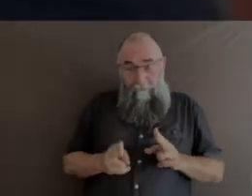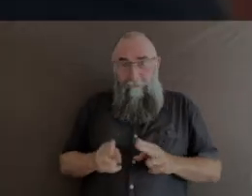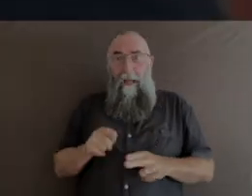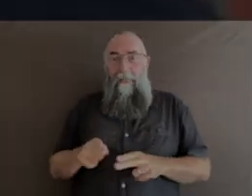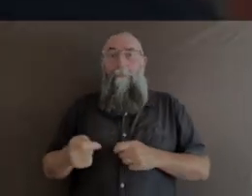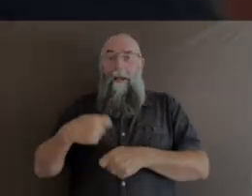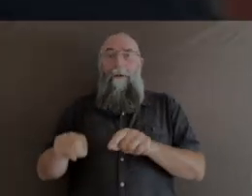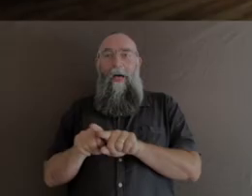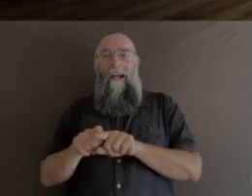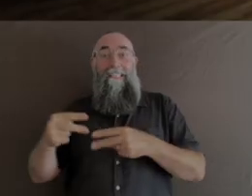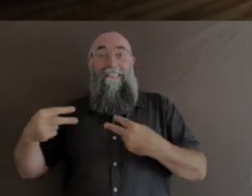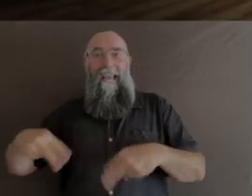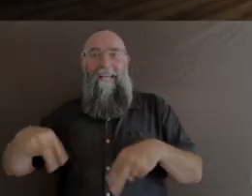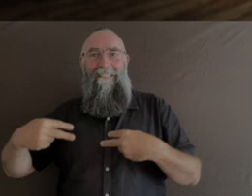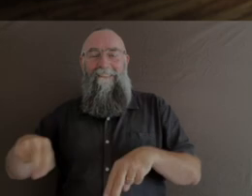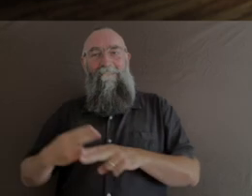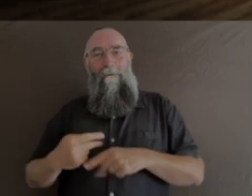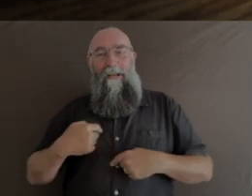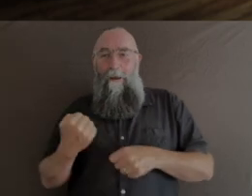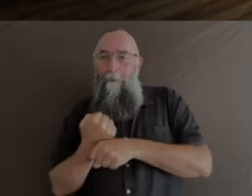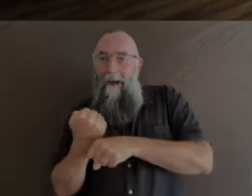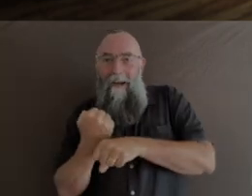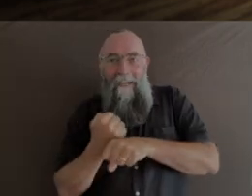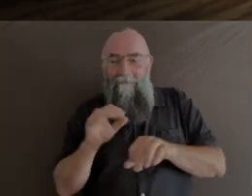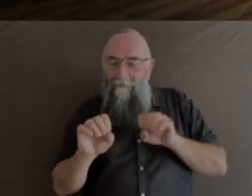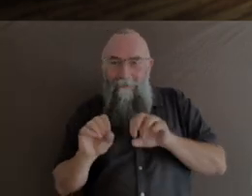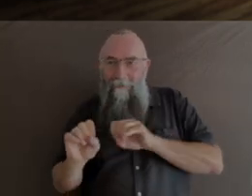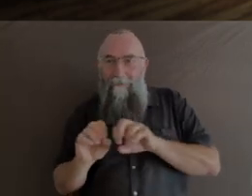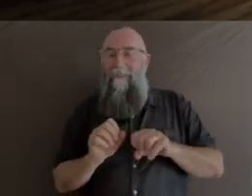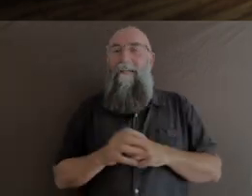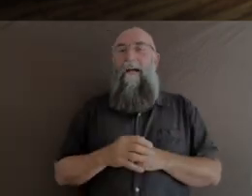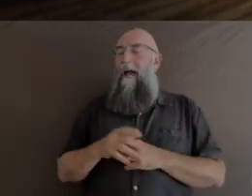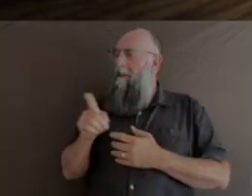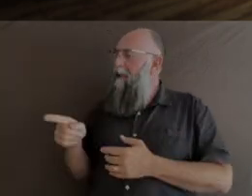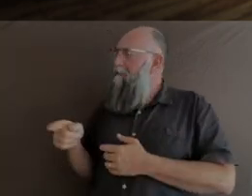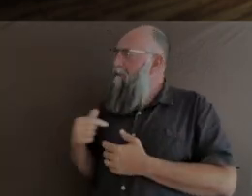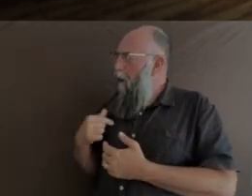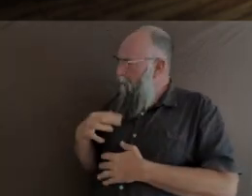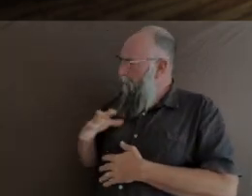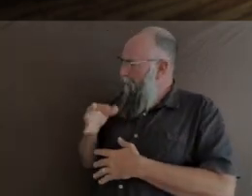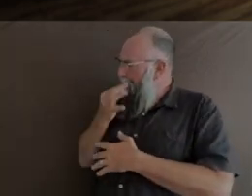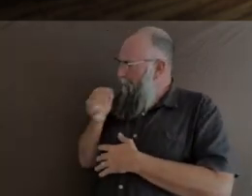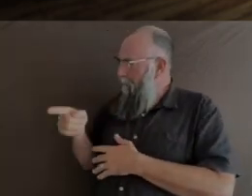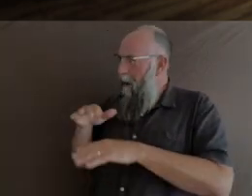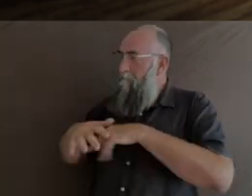That brings us to the next image, this beautiful image of an ensemble of dancers, which very much speaks to the idea of collaboration in your work.